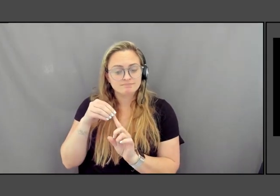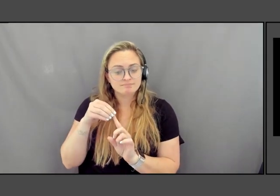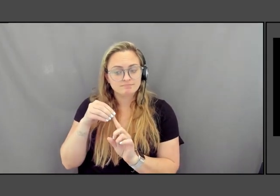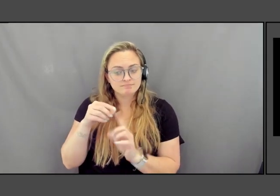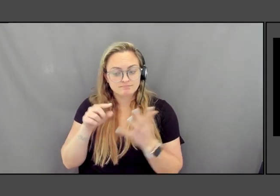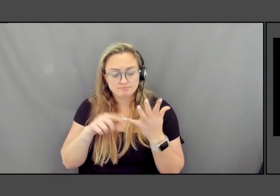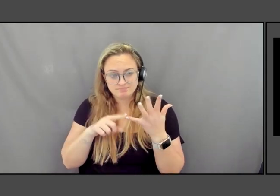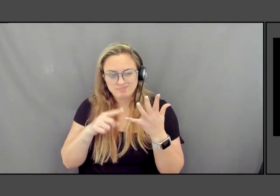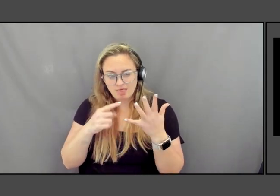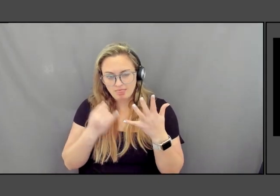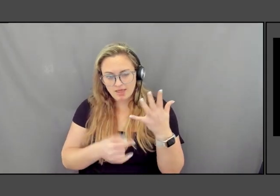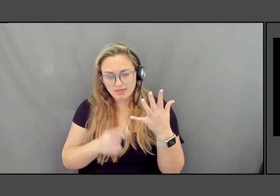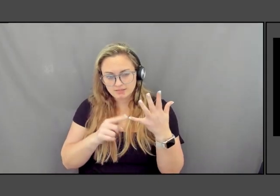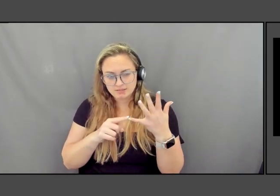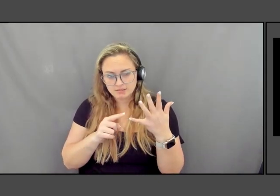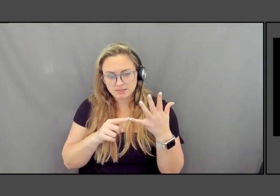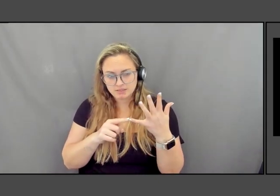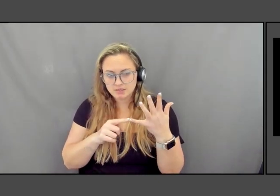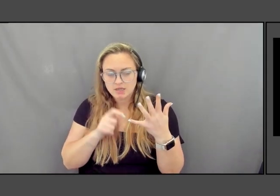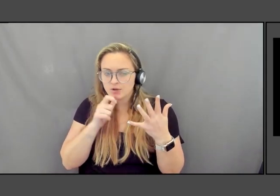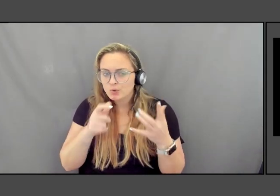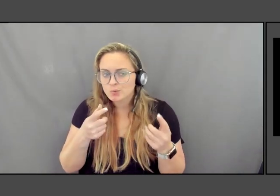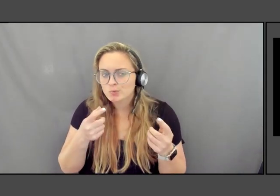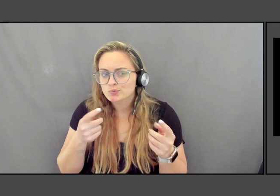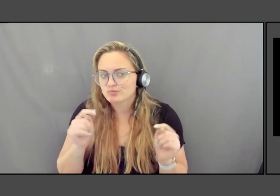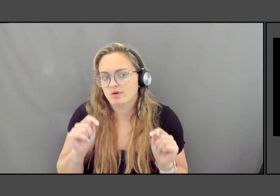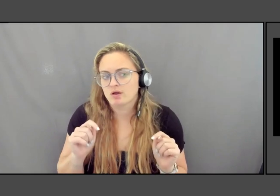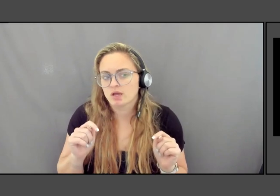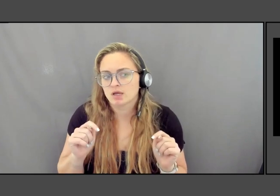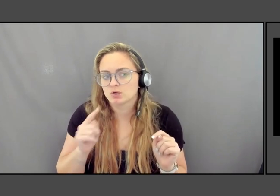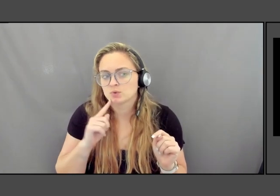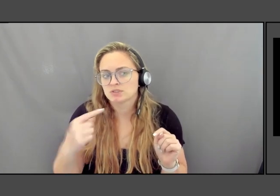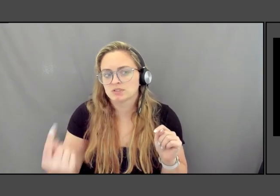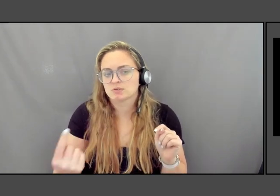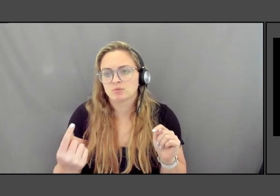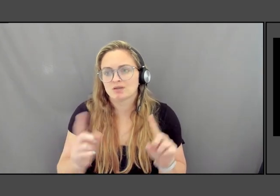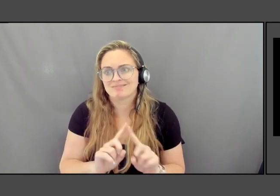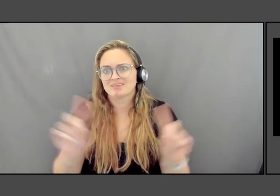I don't try to say something over it. I don't try to tell you what to think.